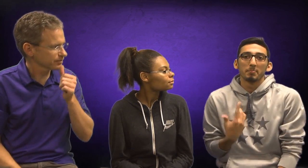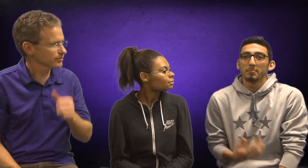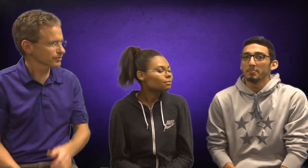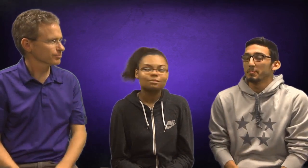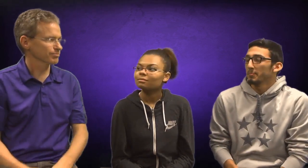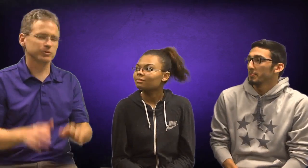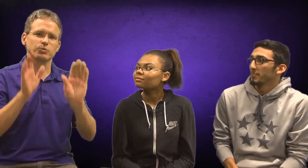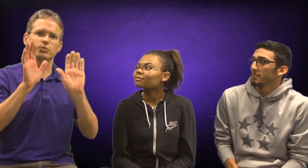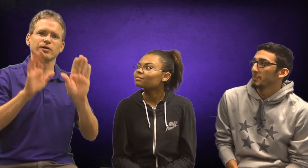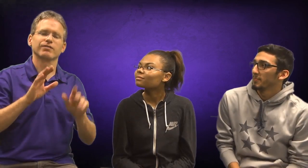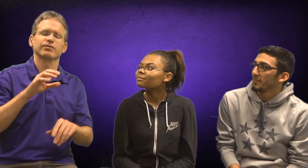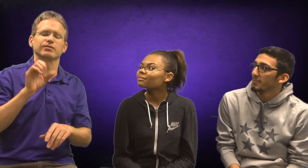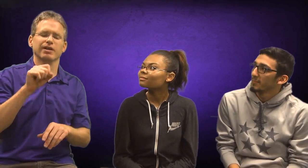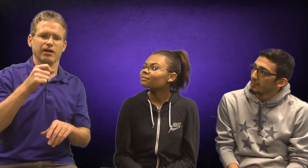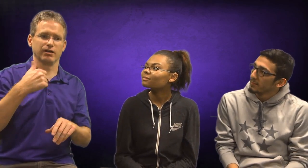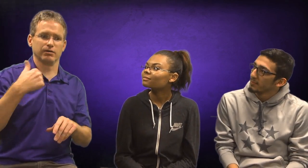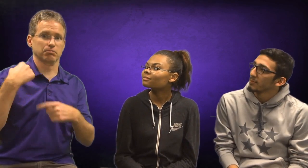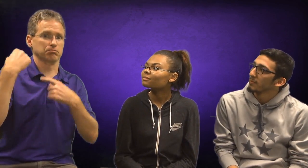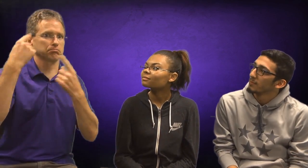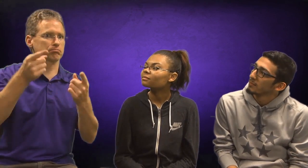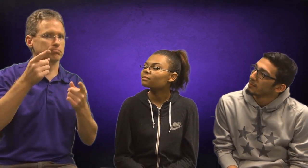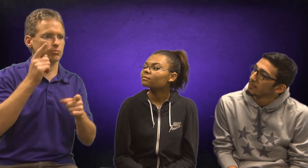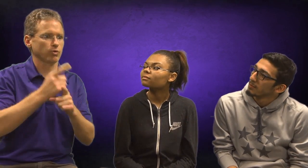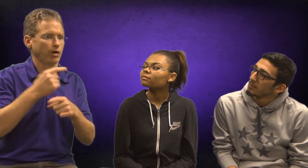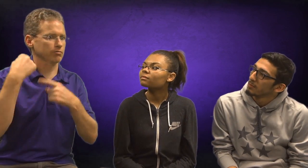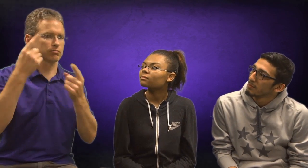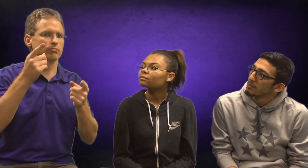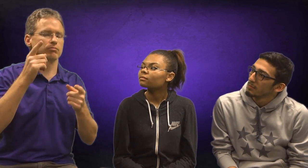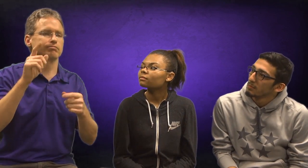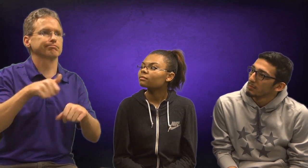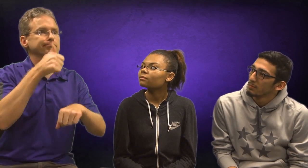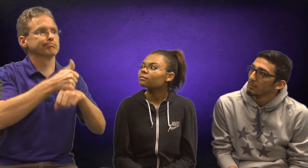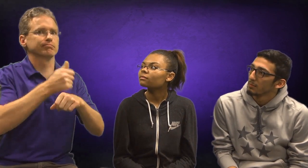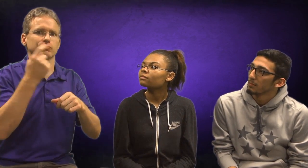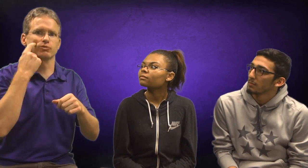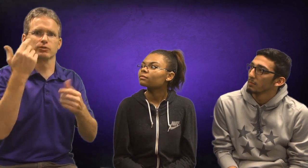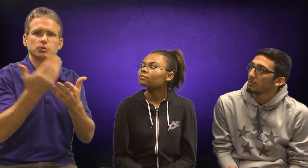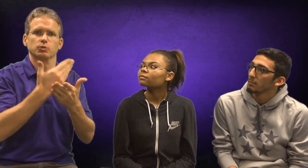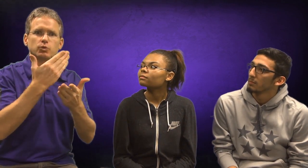That's great! Yes, you're right, there was no Citizen of the Month before this year,